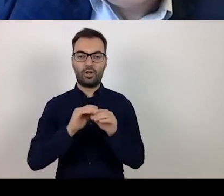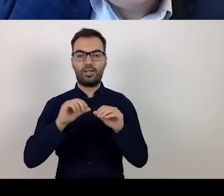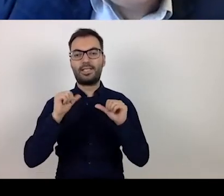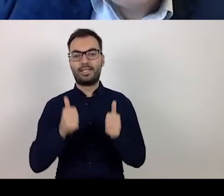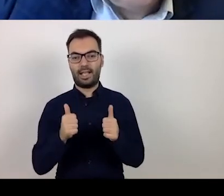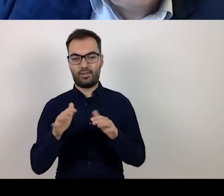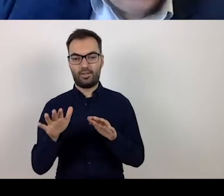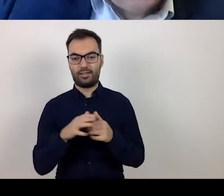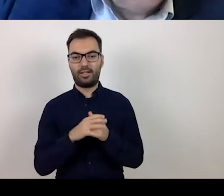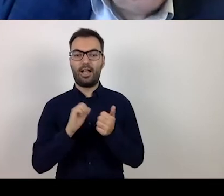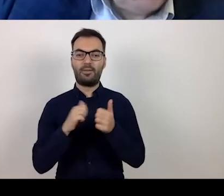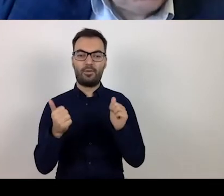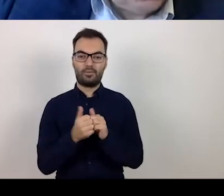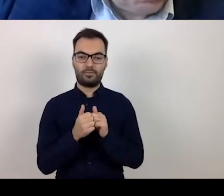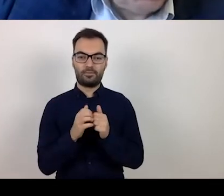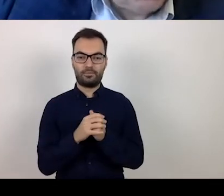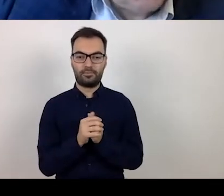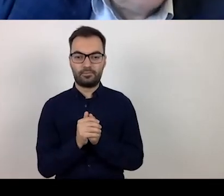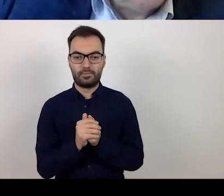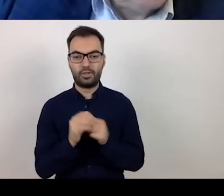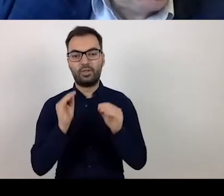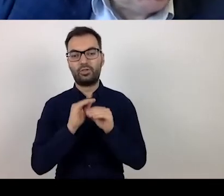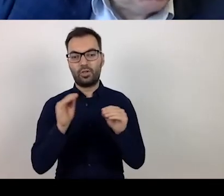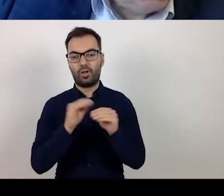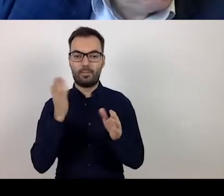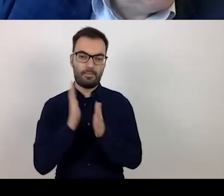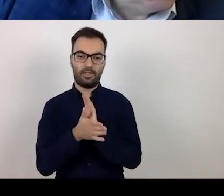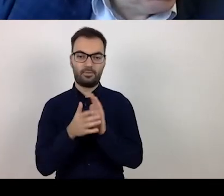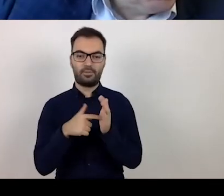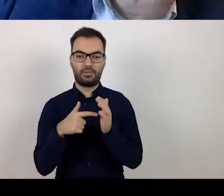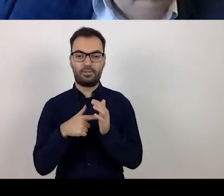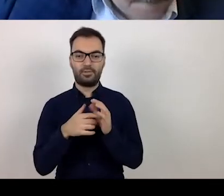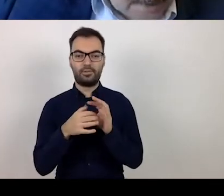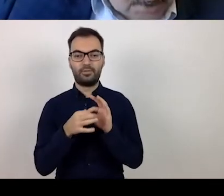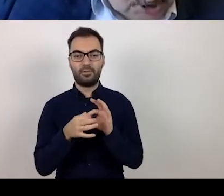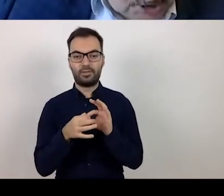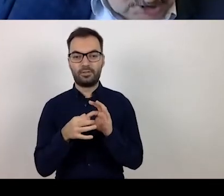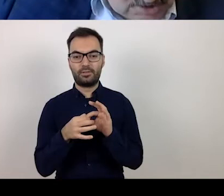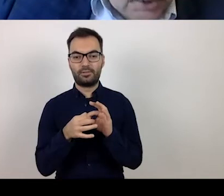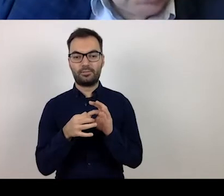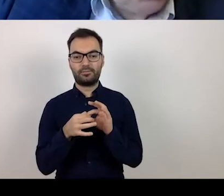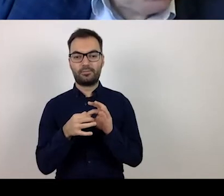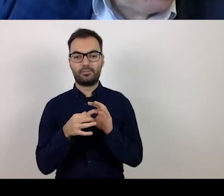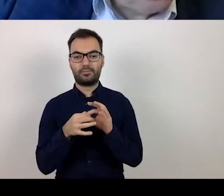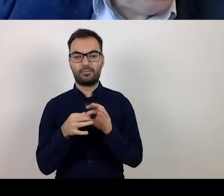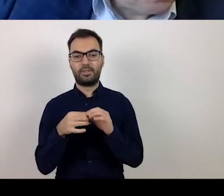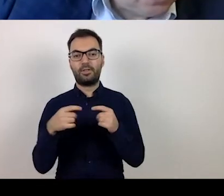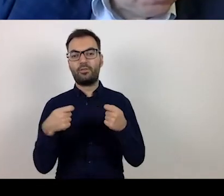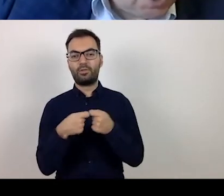or a training on the cooperation of the teacher